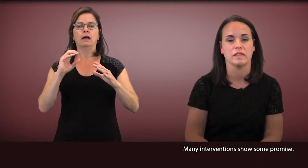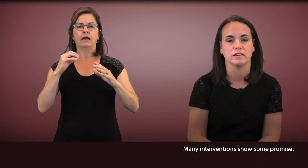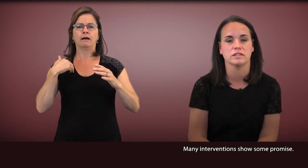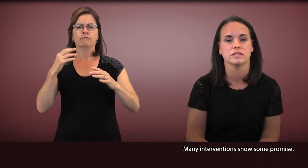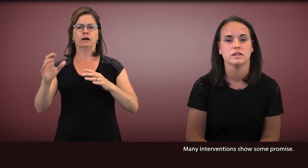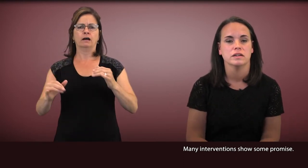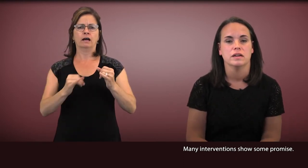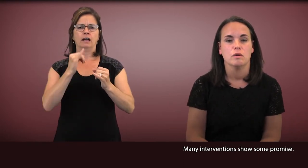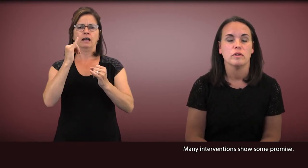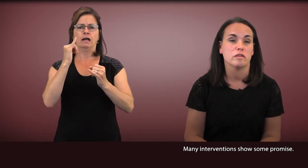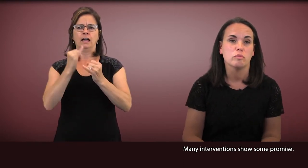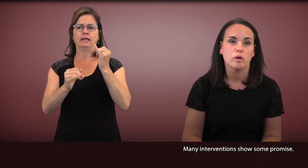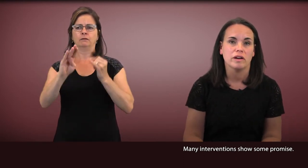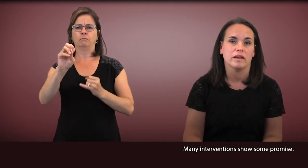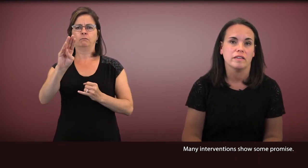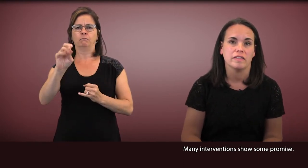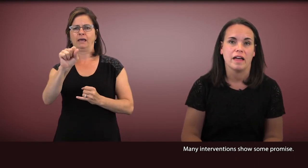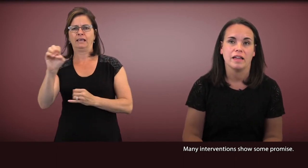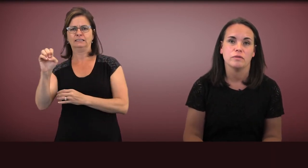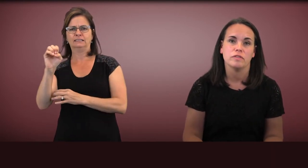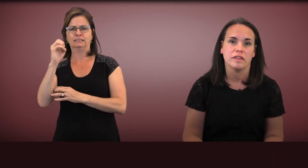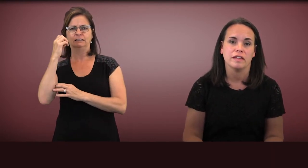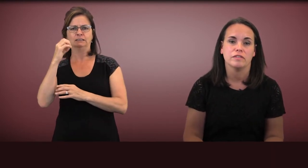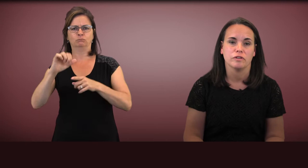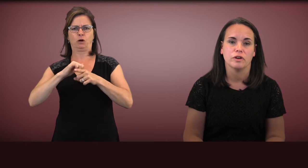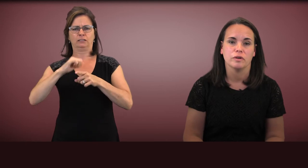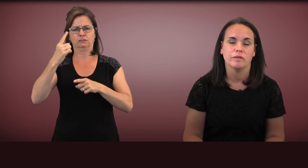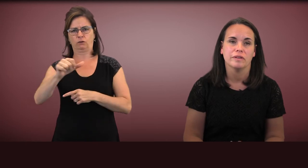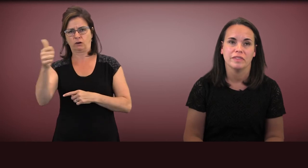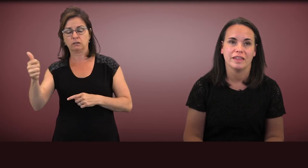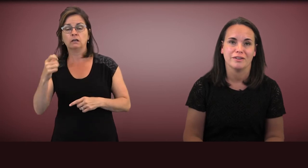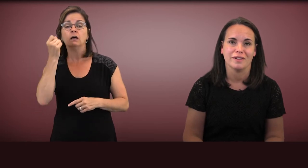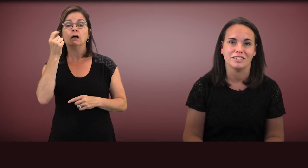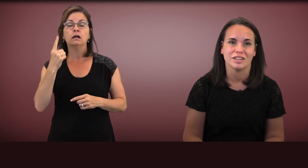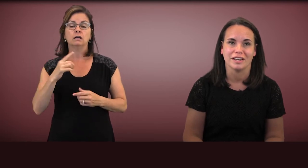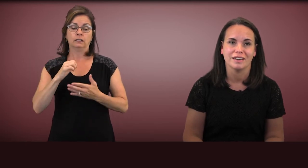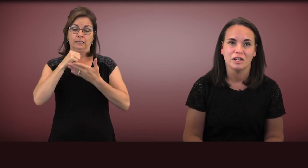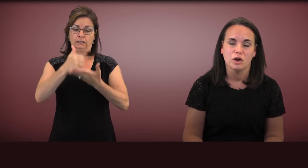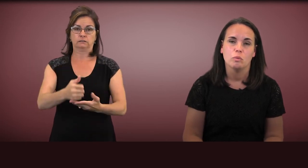than others. What's important is that you think through the intervention.